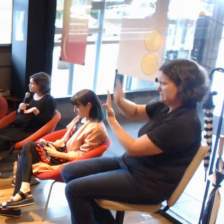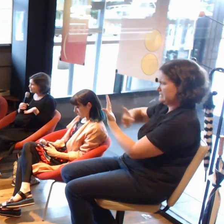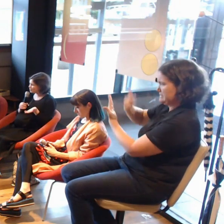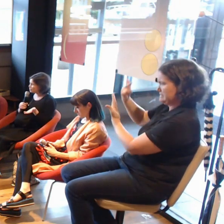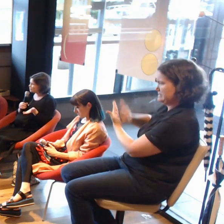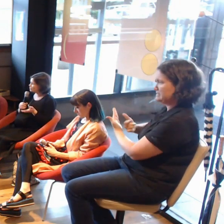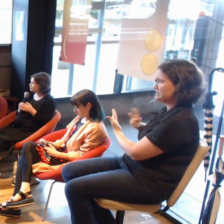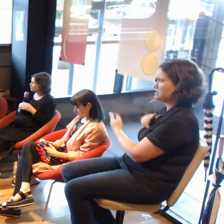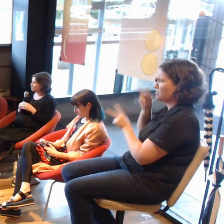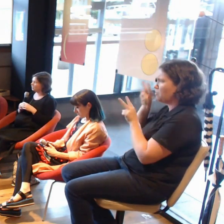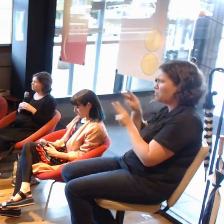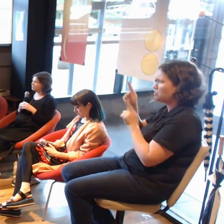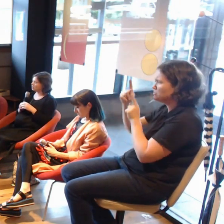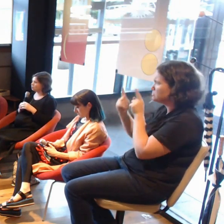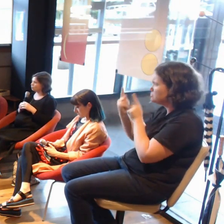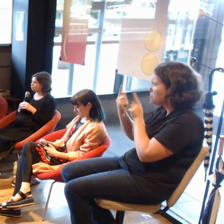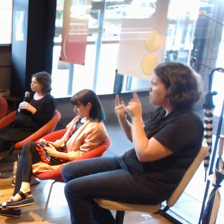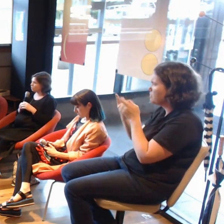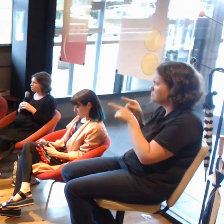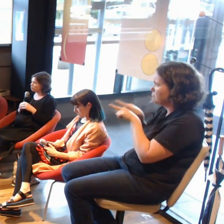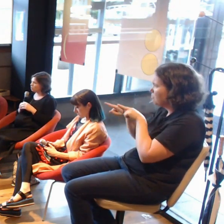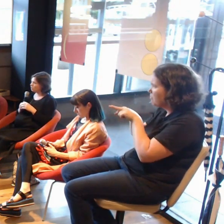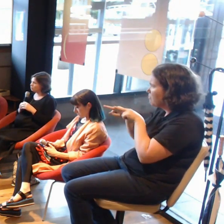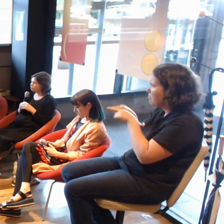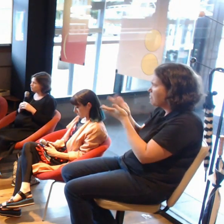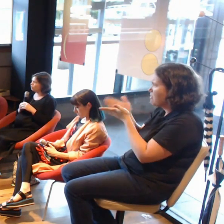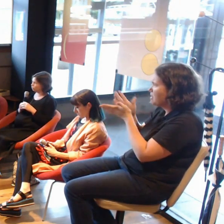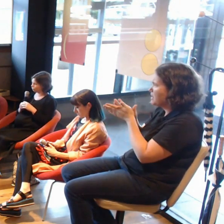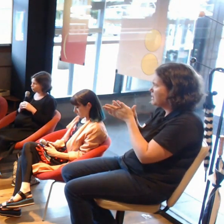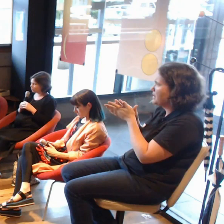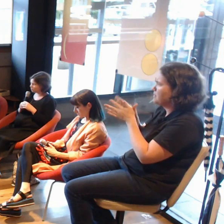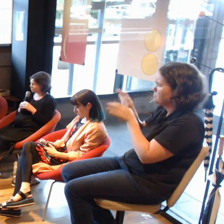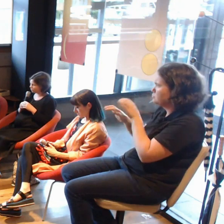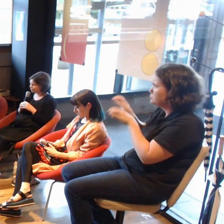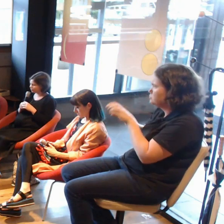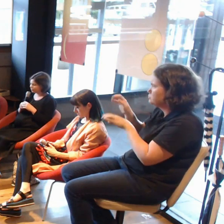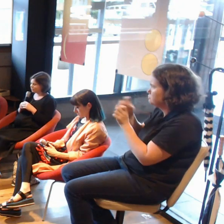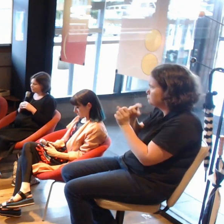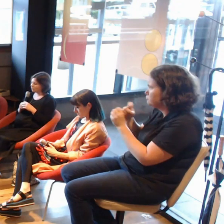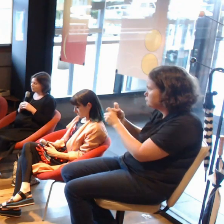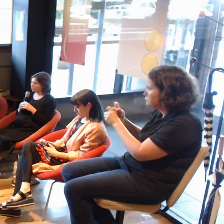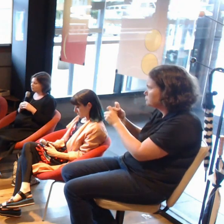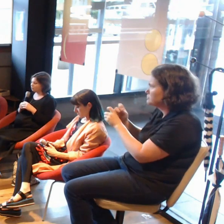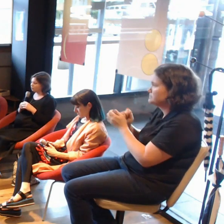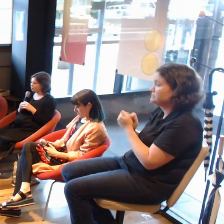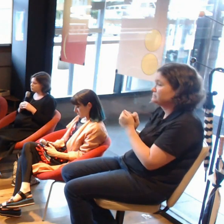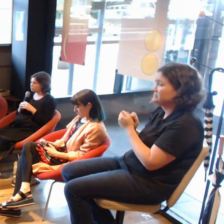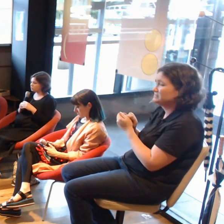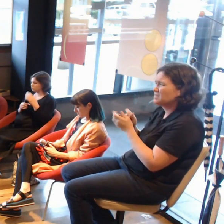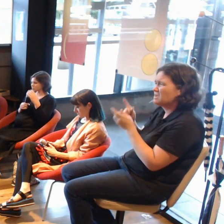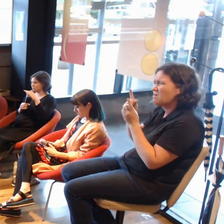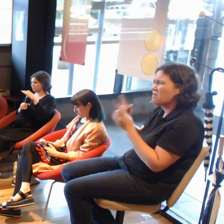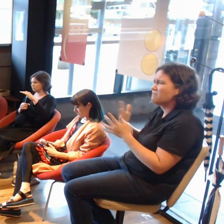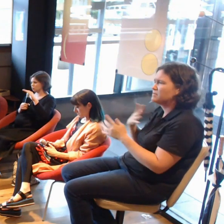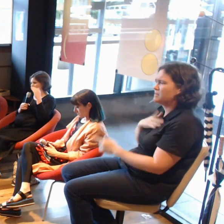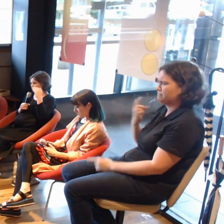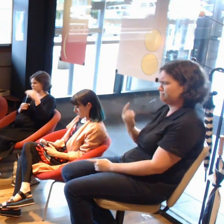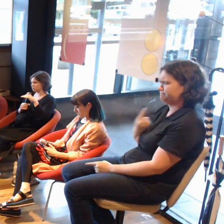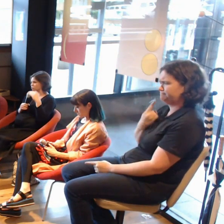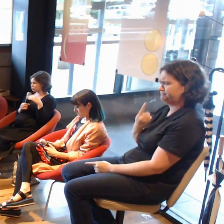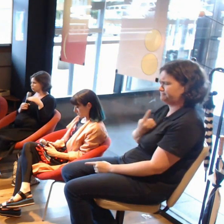I am kind of on my own for quite a bit of it so it is a much more procedural process,